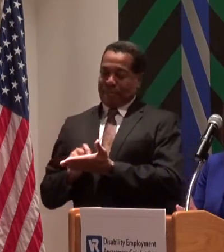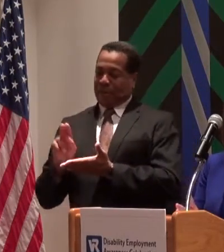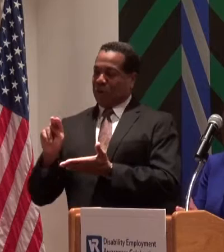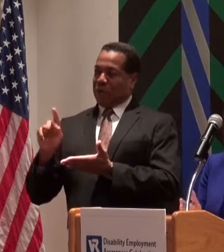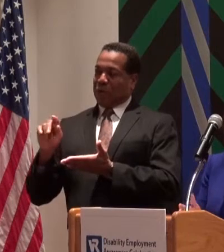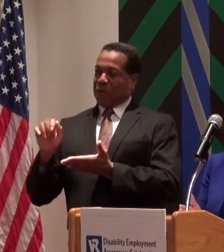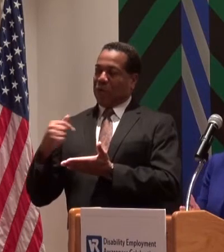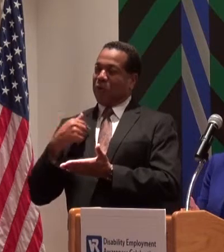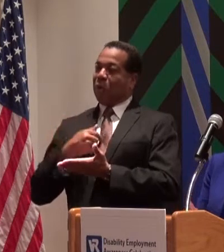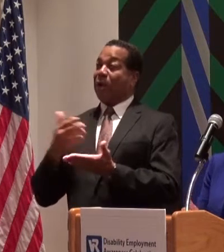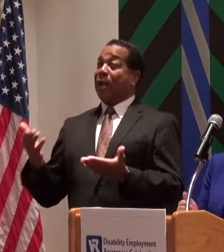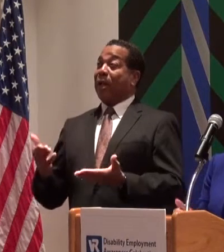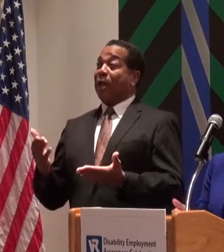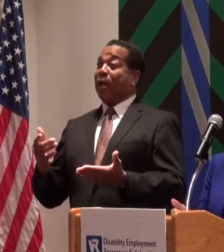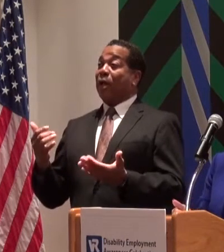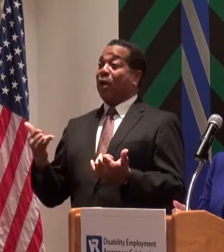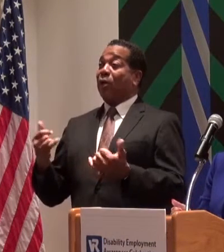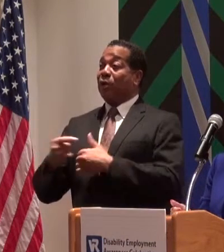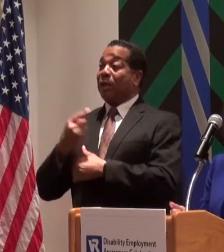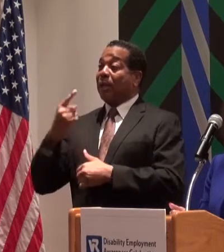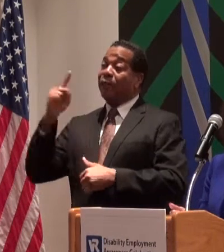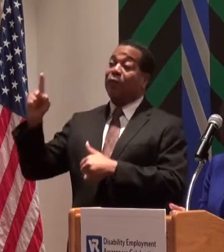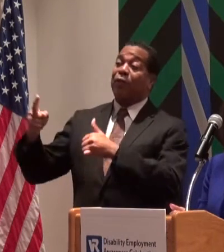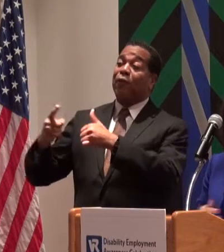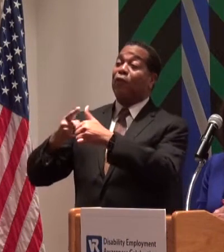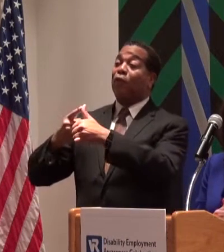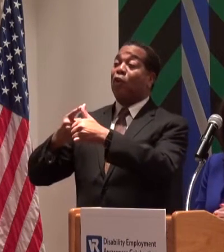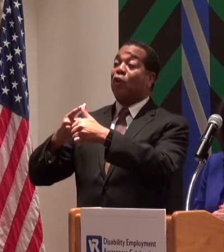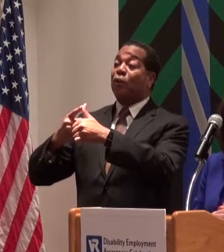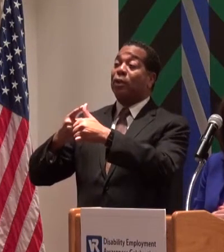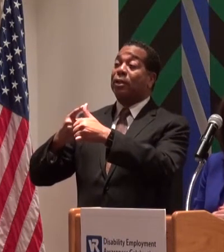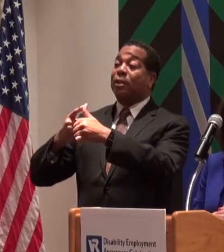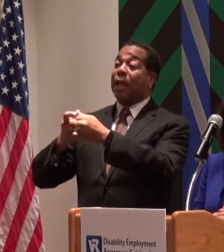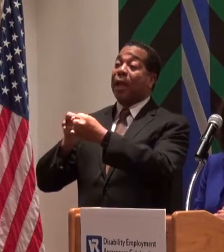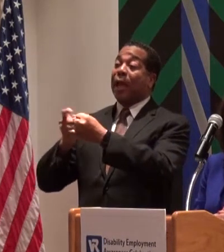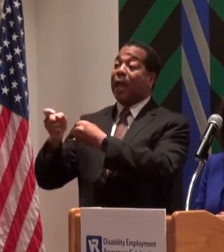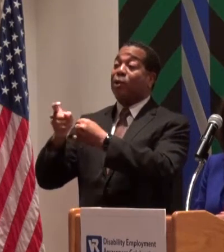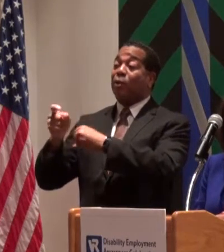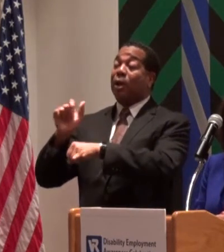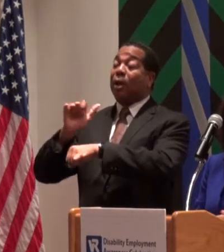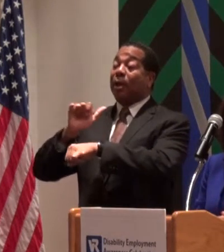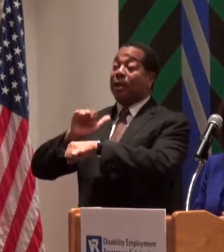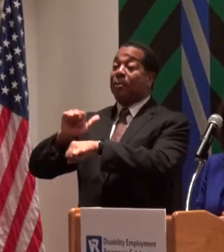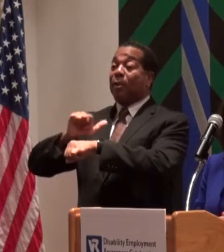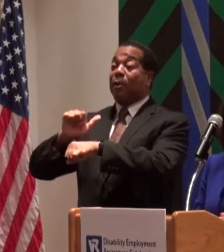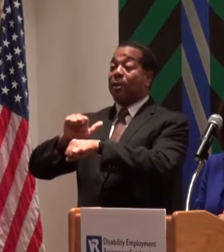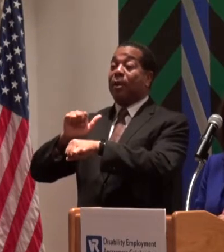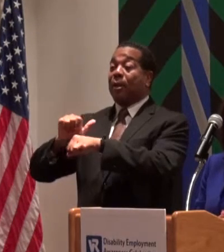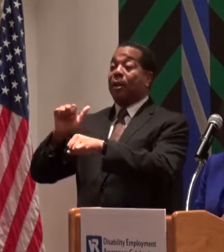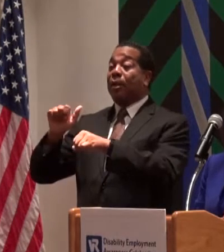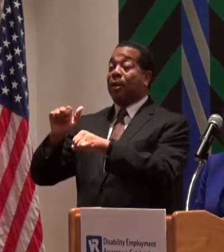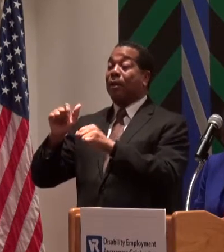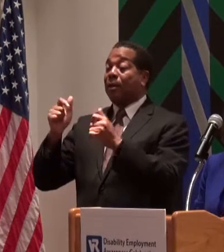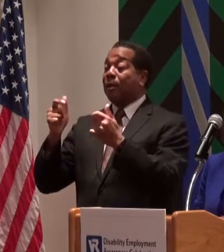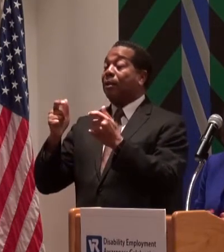we're here today for the first annual Employment Awareness Celebration honoring local employers in Lakeland.